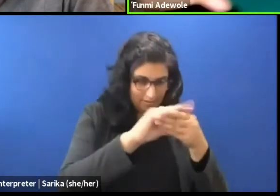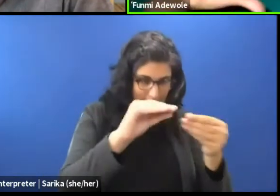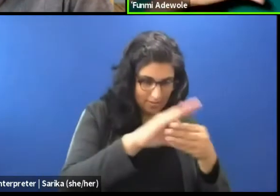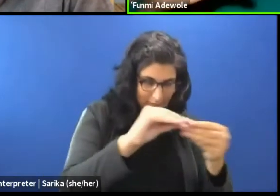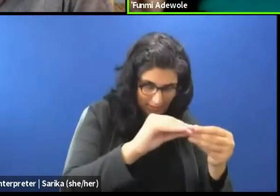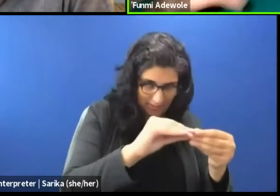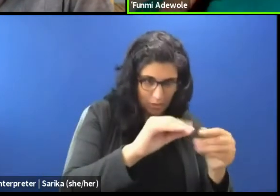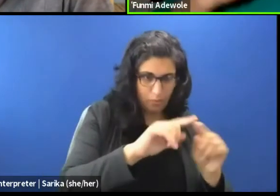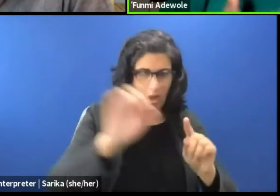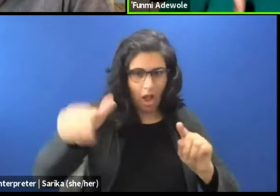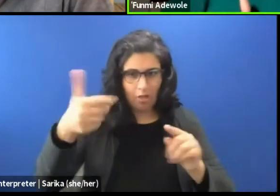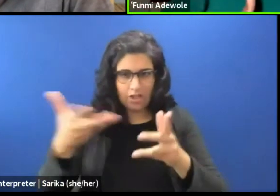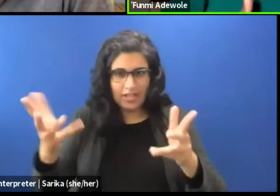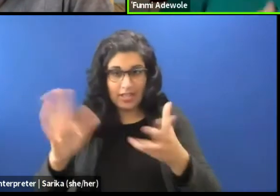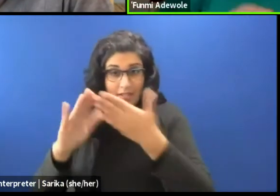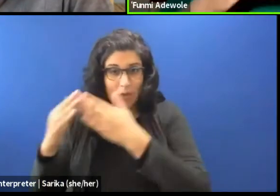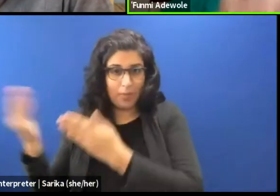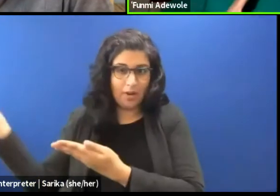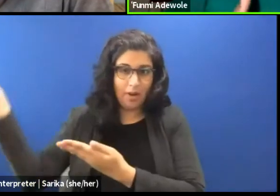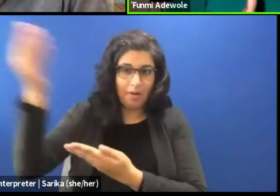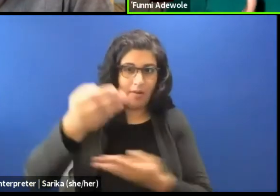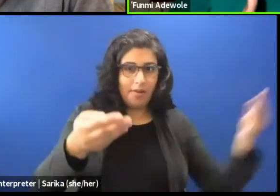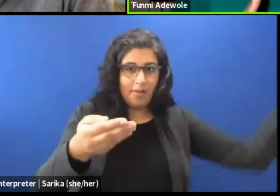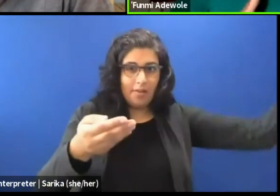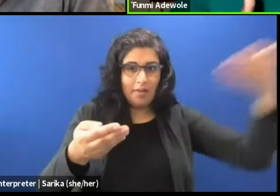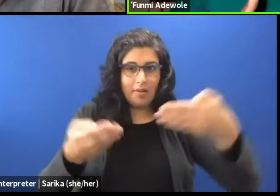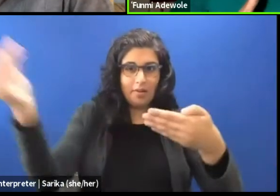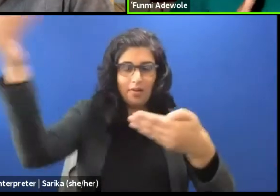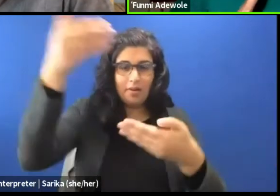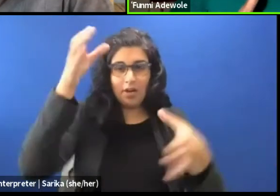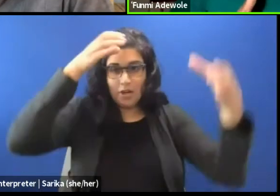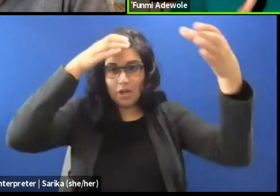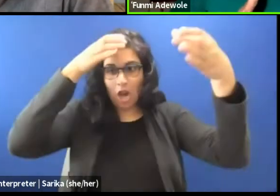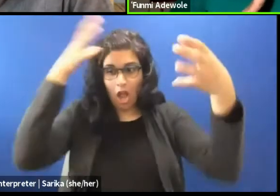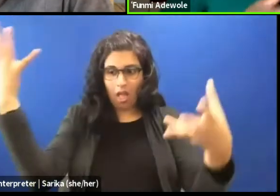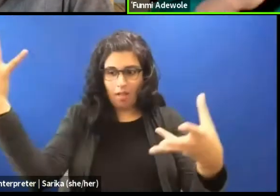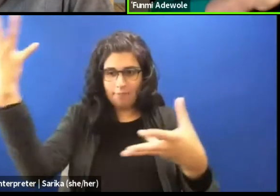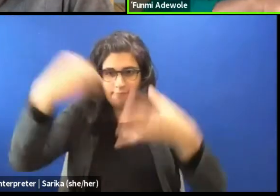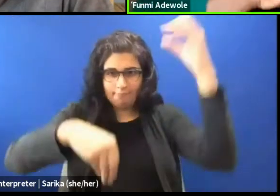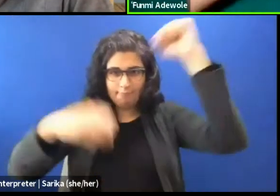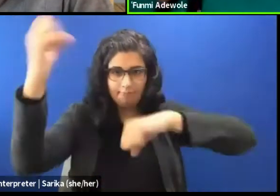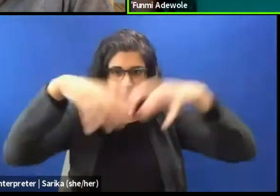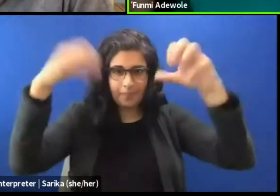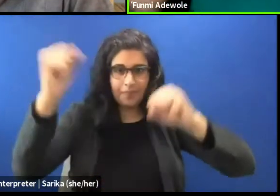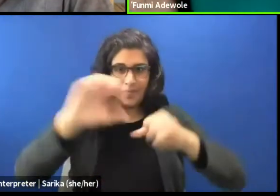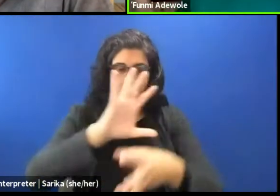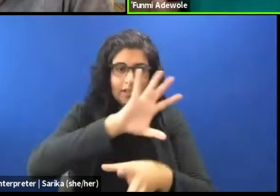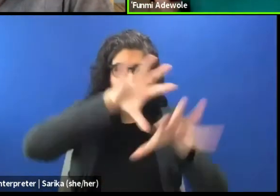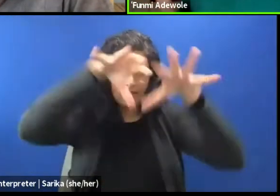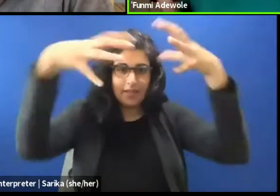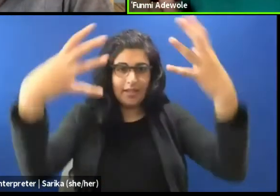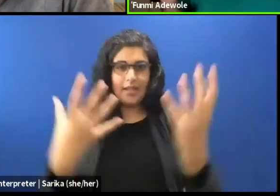that the community are bringing to it, this other knowledge the community are bringing to it that are less out of the this course.